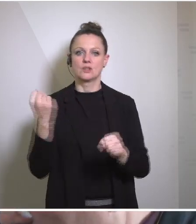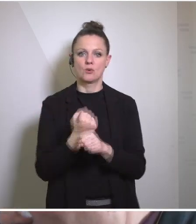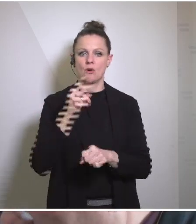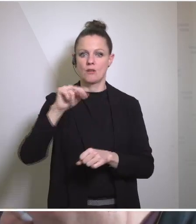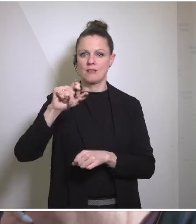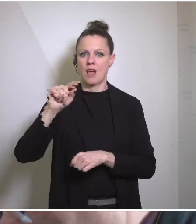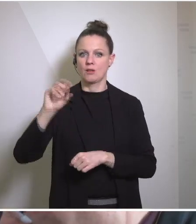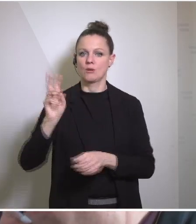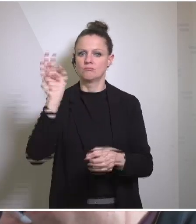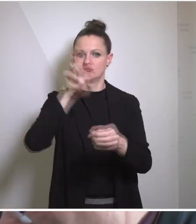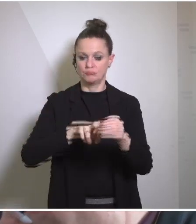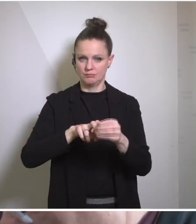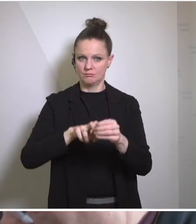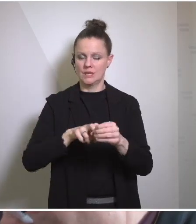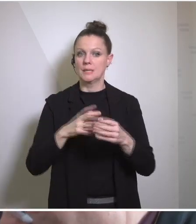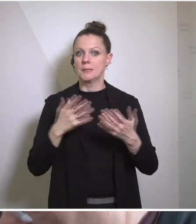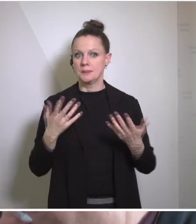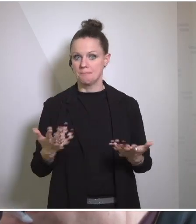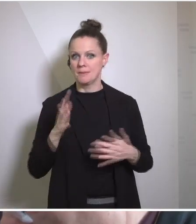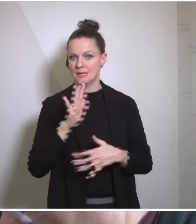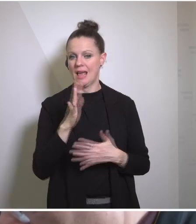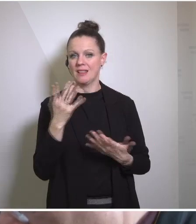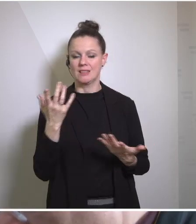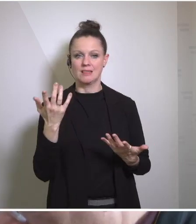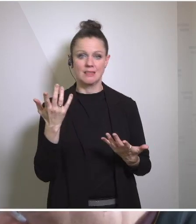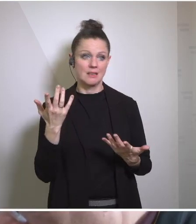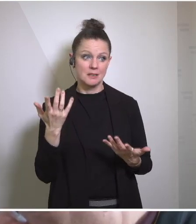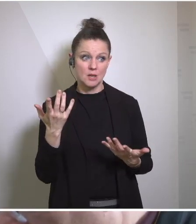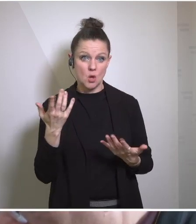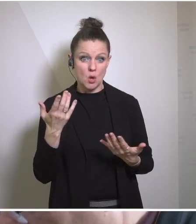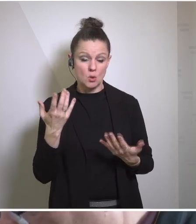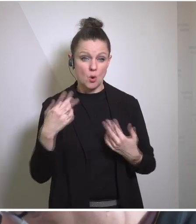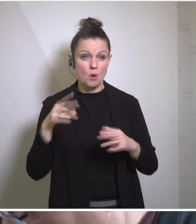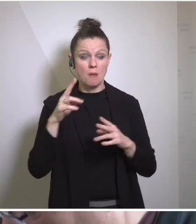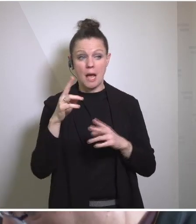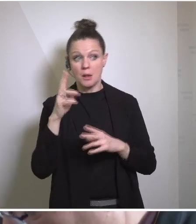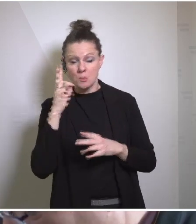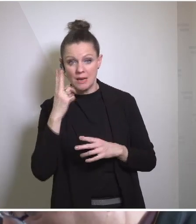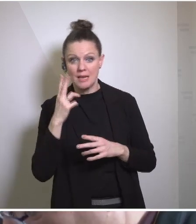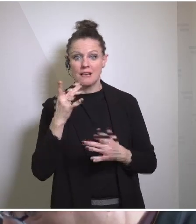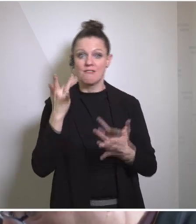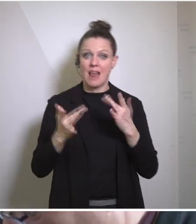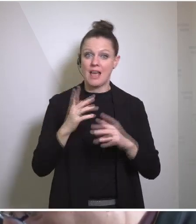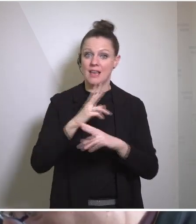I wonder if you could talk about whether there's any rethinking of Austria's own neutrality and any